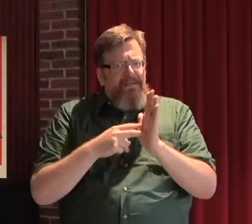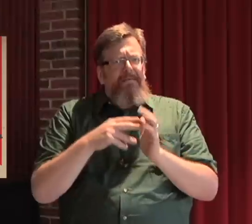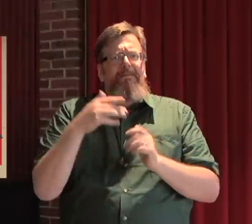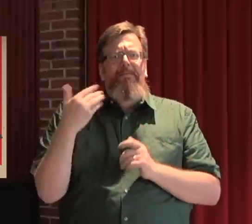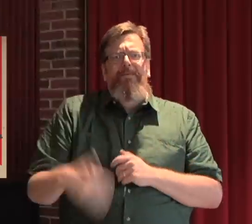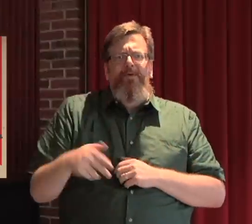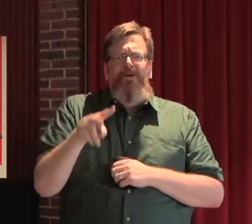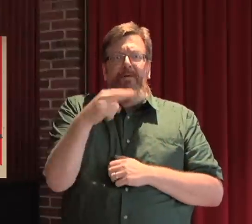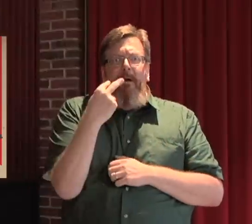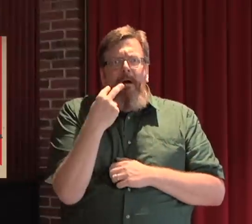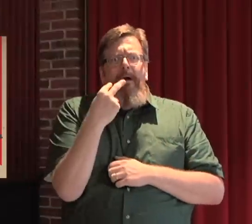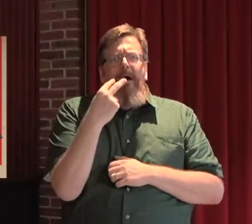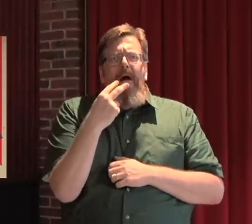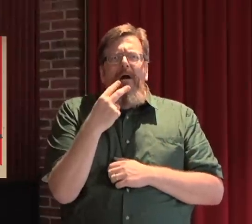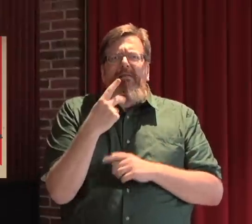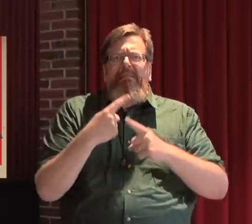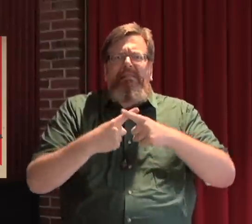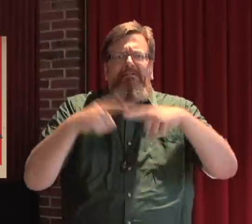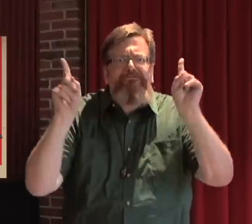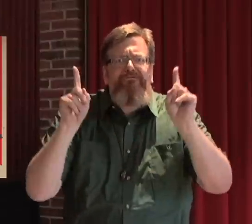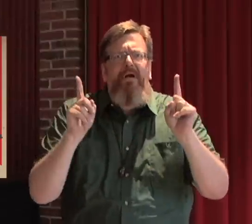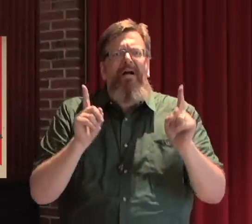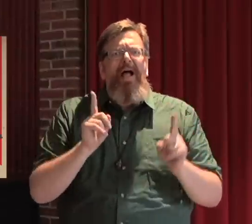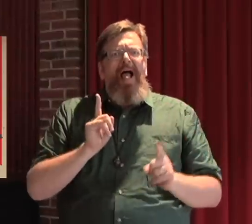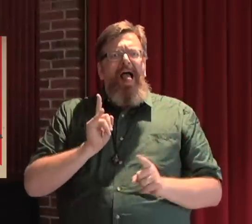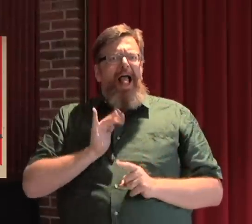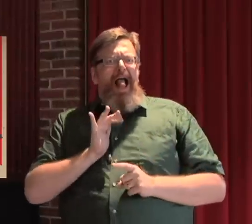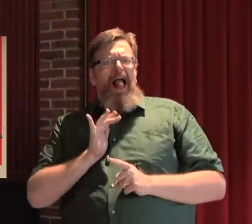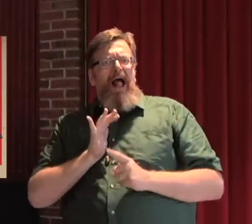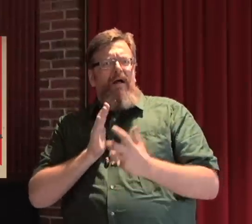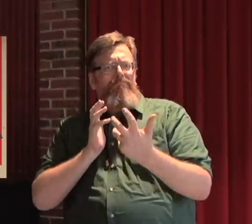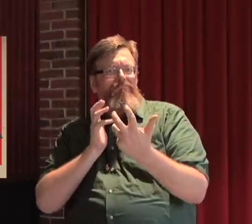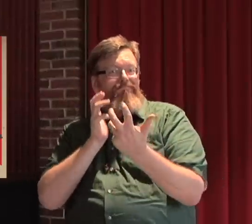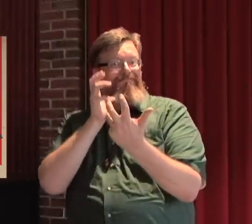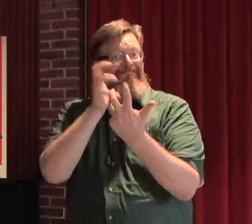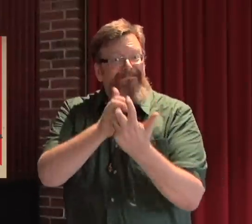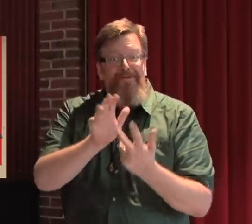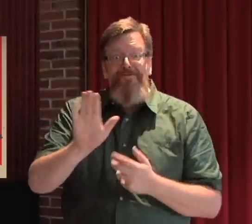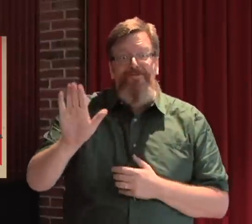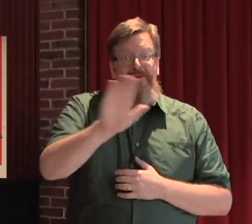And what that means is we will be using the English word play to our advantage